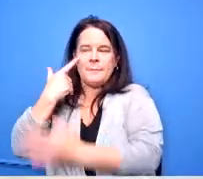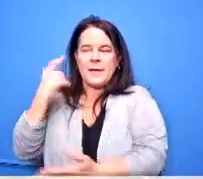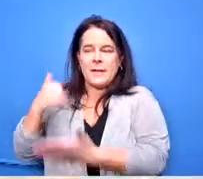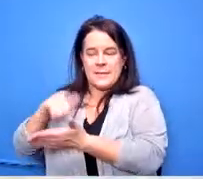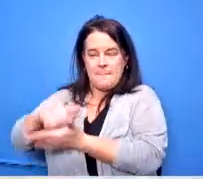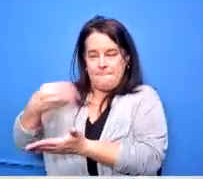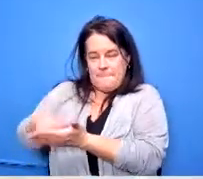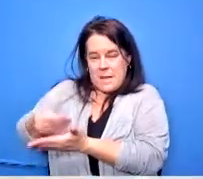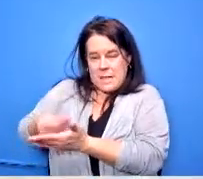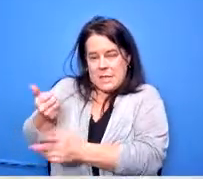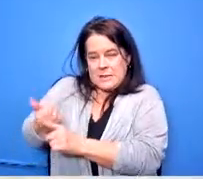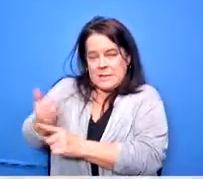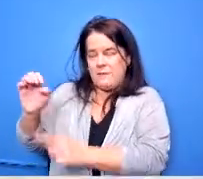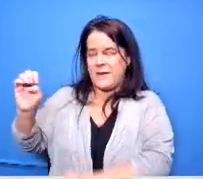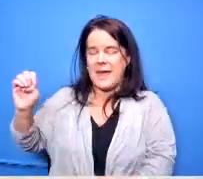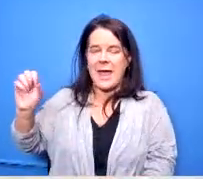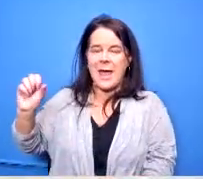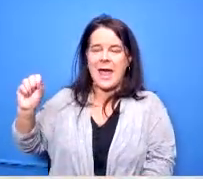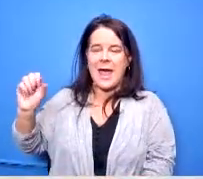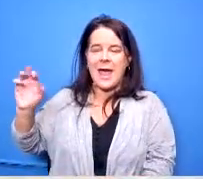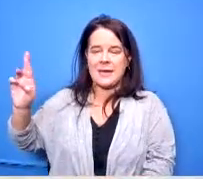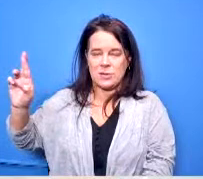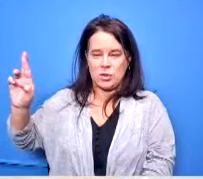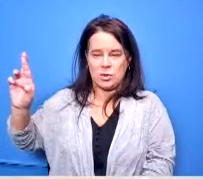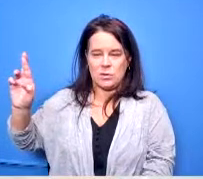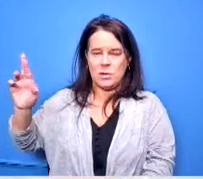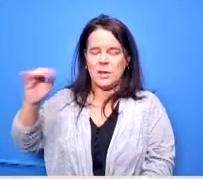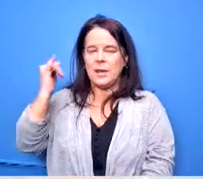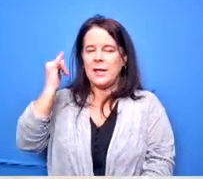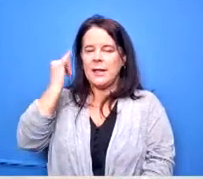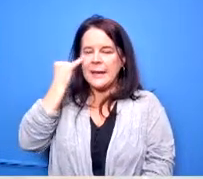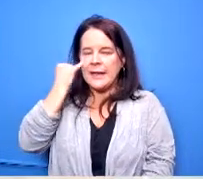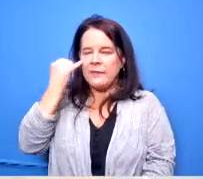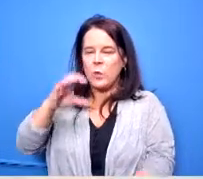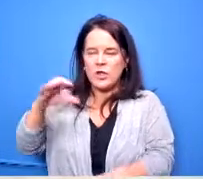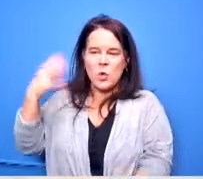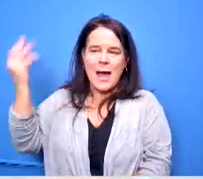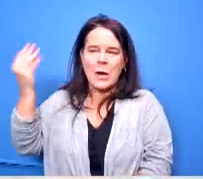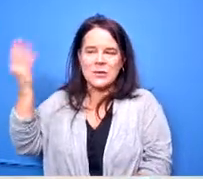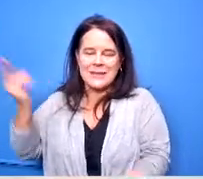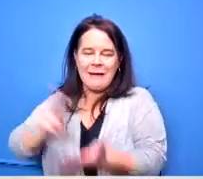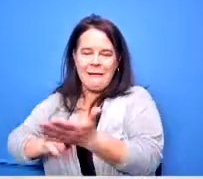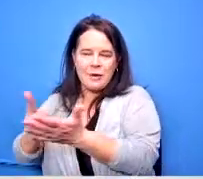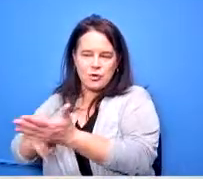be using if we do this um if we do this outside contract um and the reason it says for money is